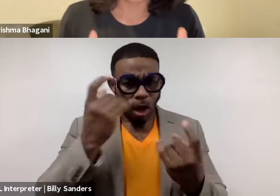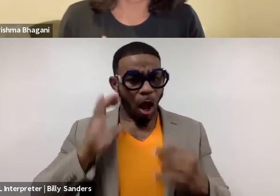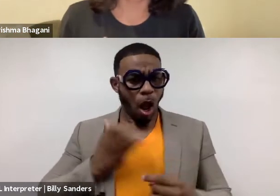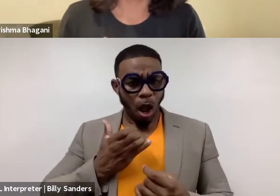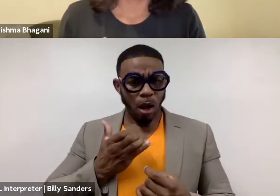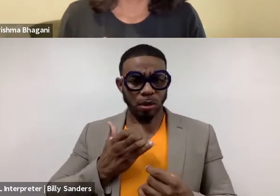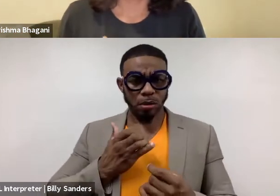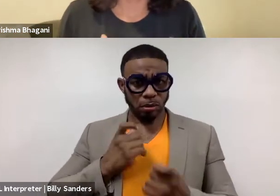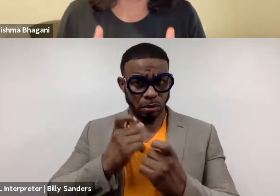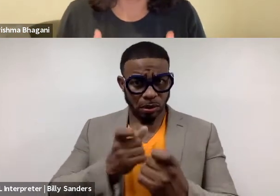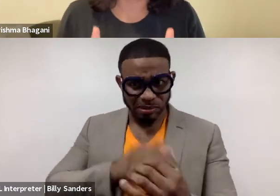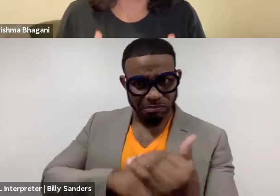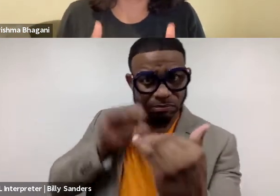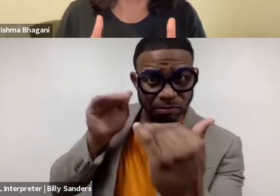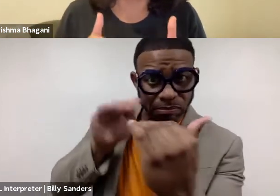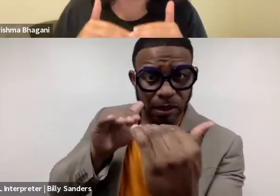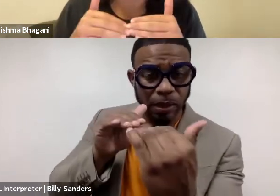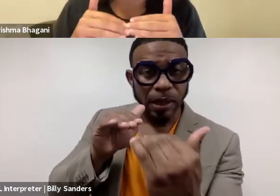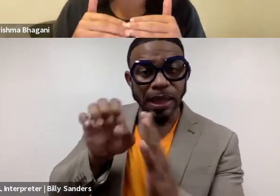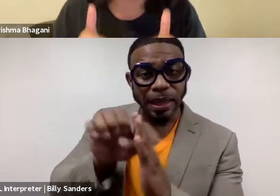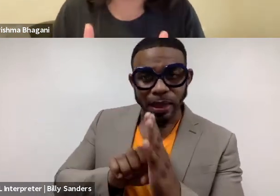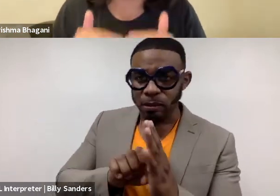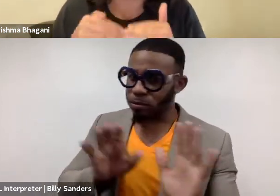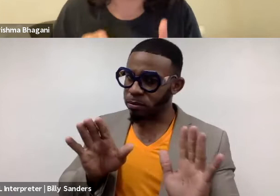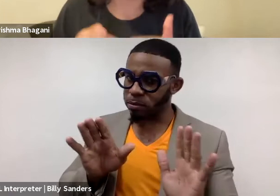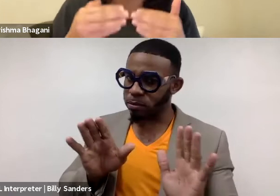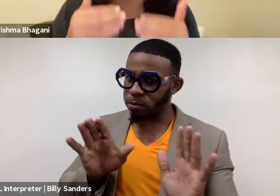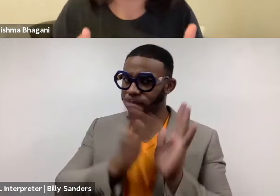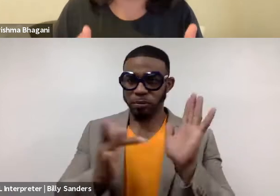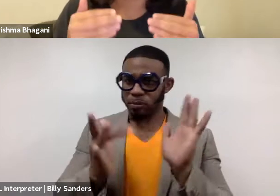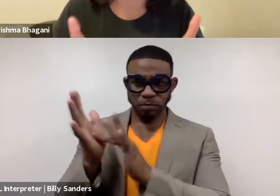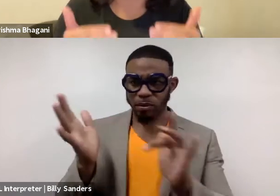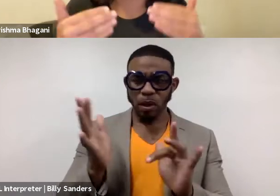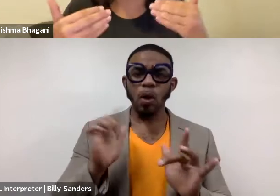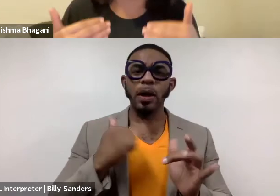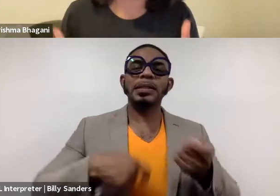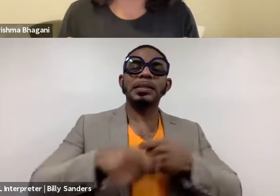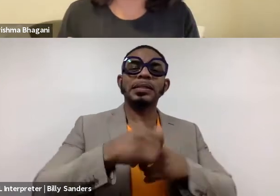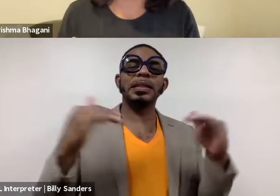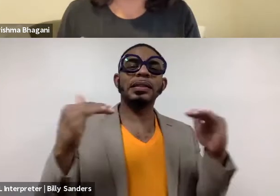so that the ethics of it are that, this is an exchange, we have something to offer, you have something to offer us,